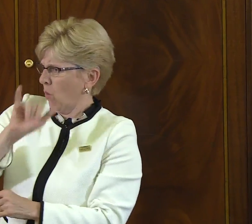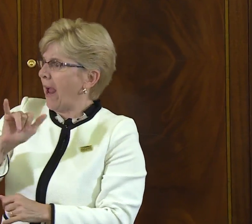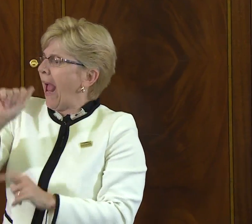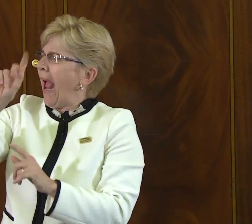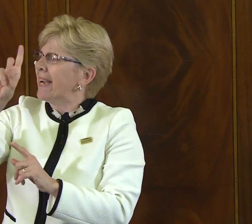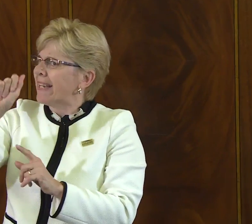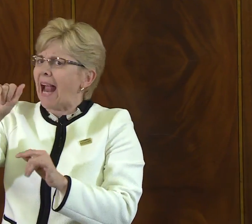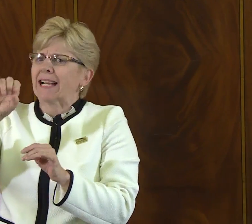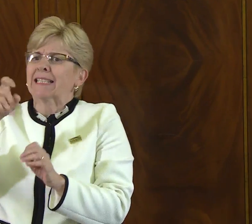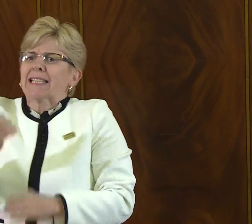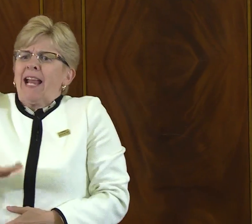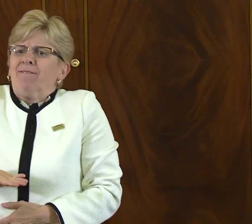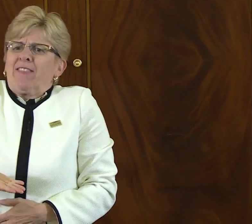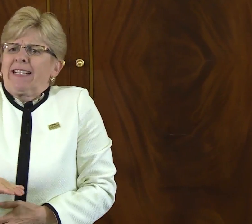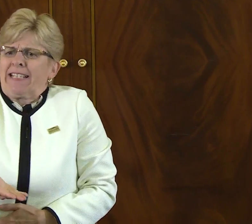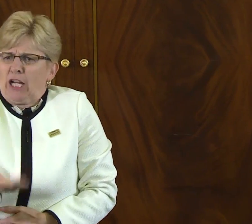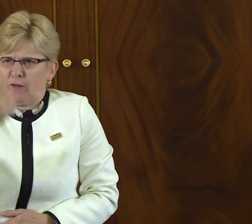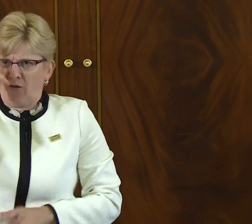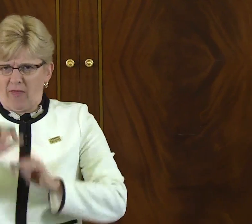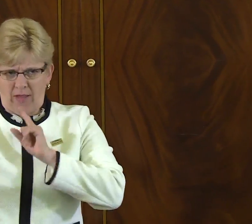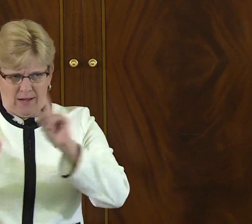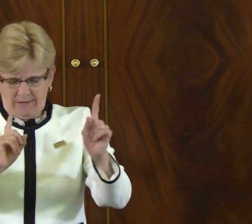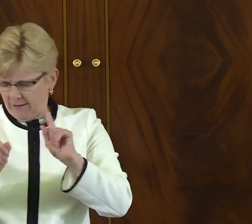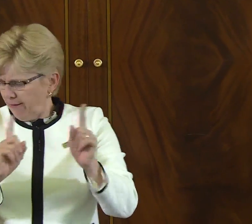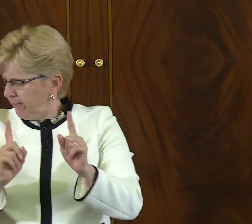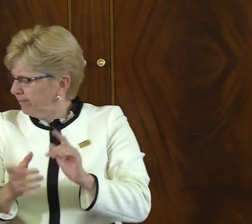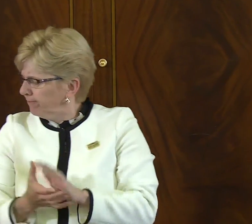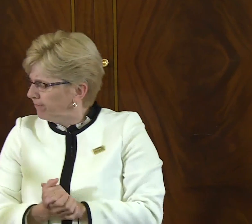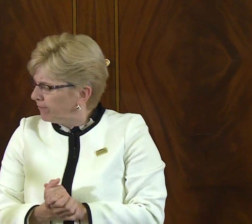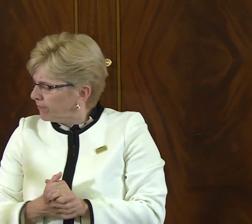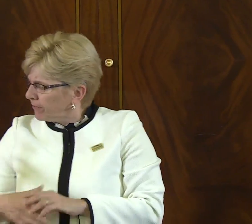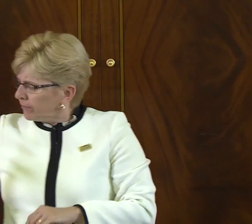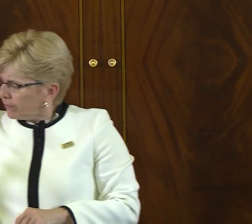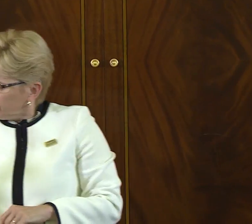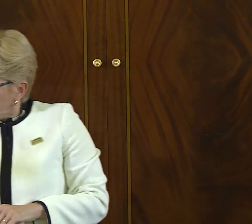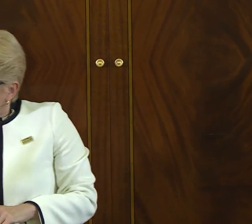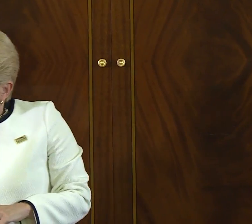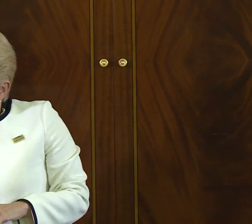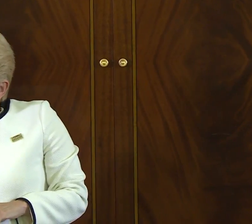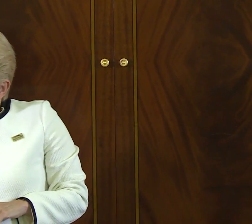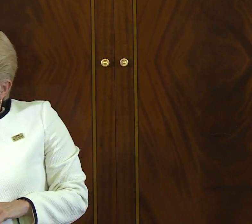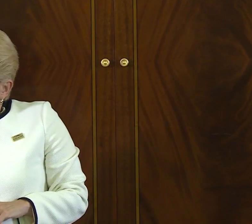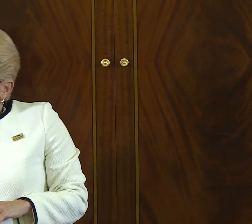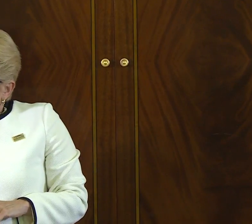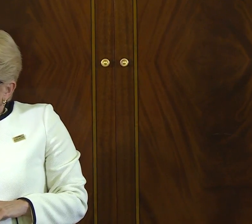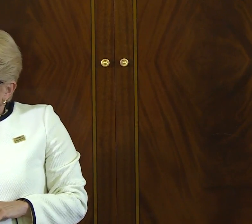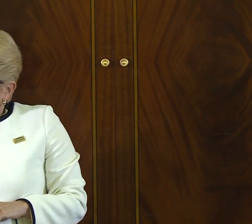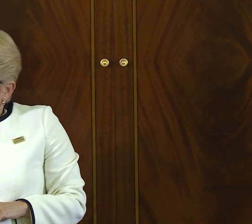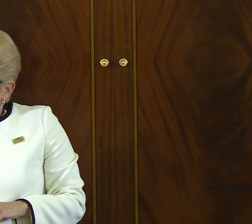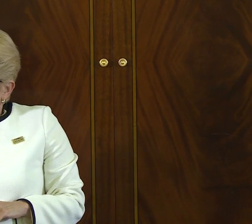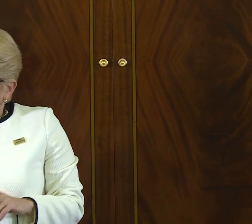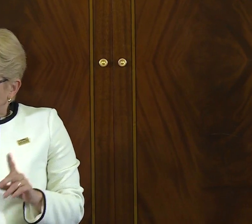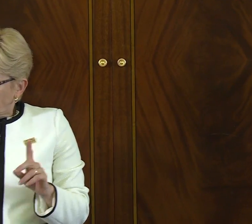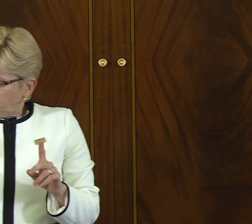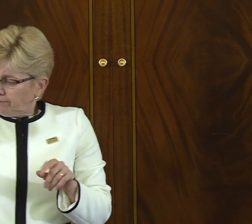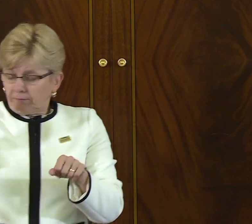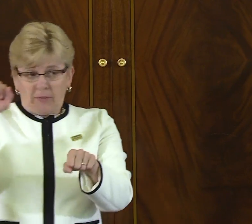have access to that language as well as sign language? And ADA is an invitation for us to engage in that kind of a conversation.